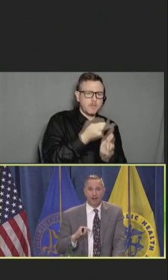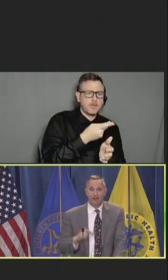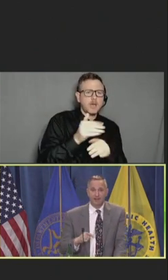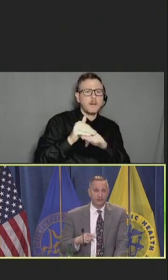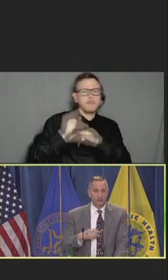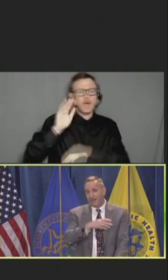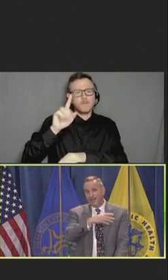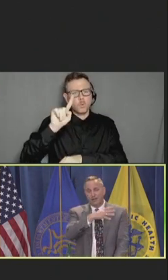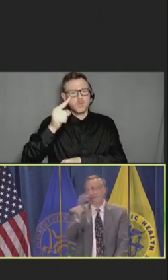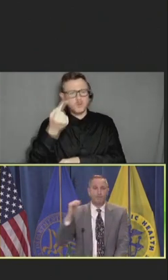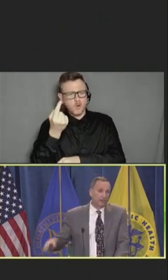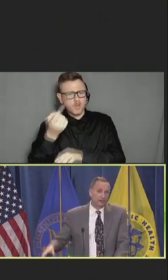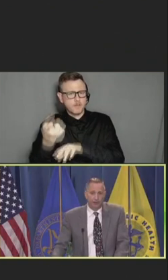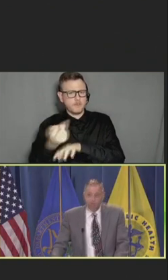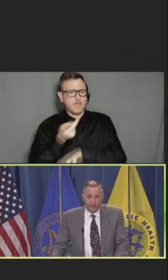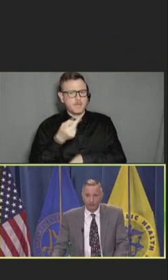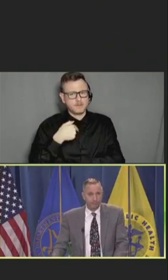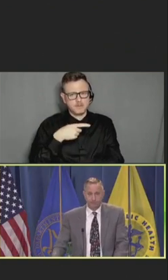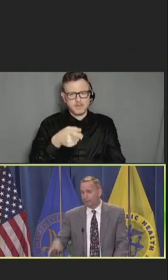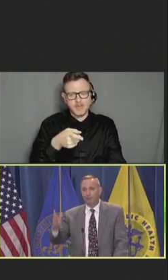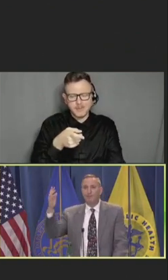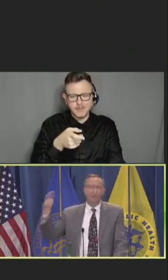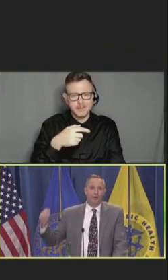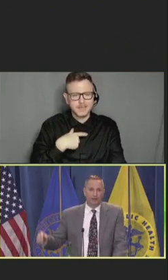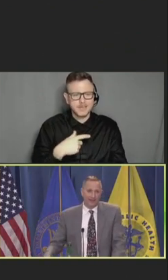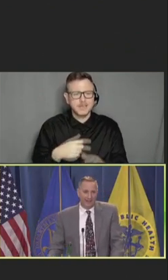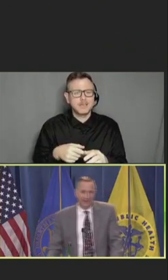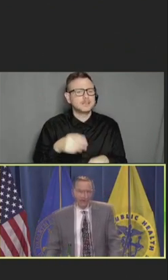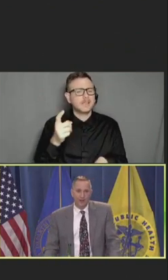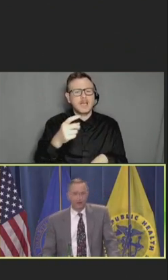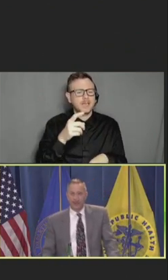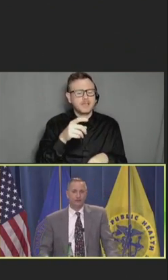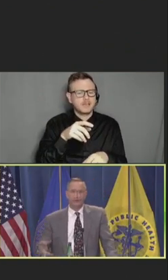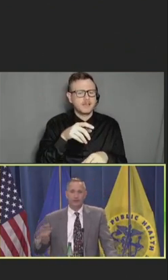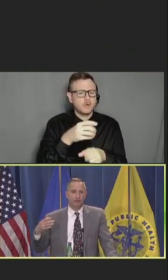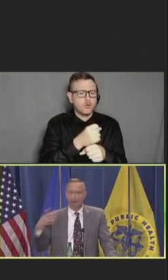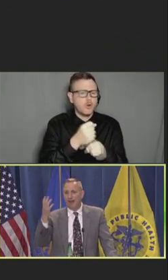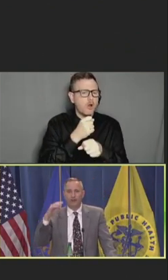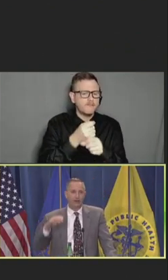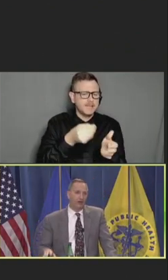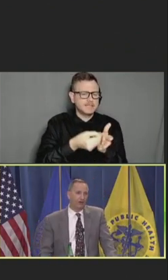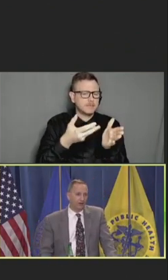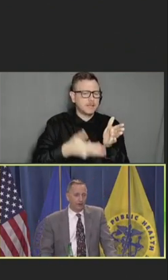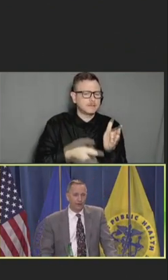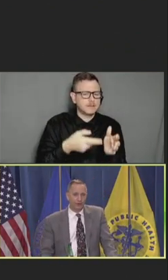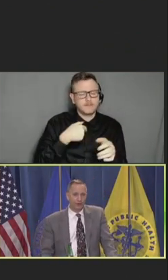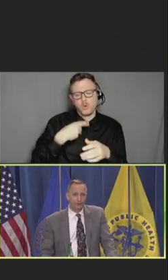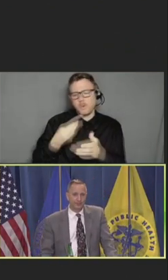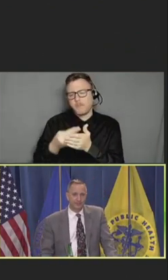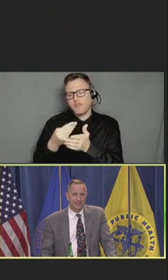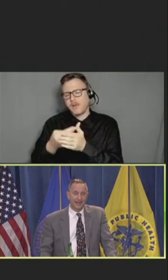So, they can get you to buy a $12 double pump mocha latte or get you to buy their car or go on their cruises.